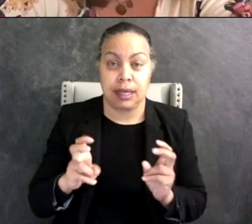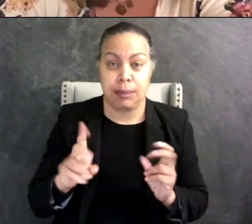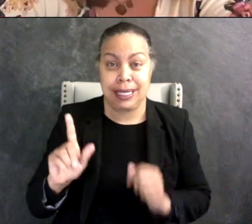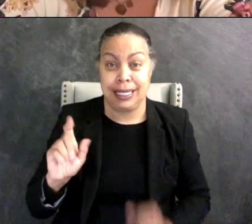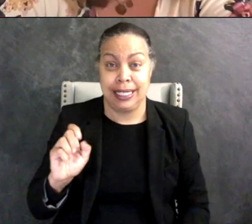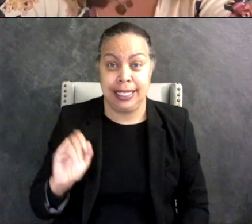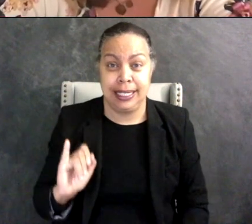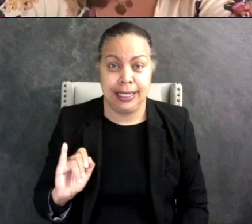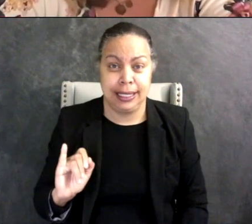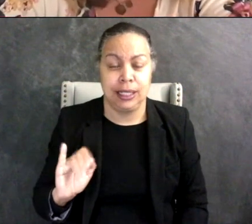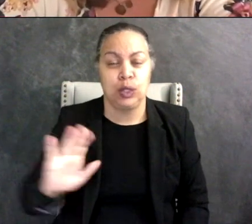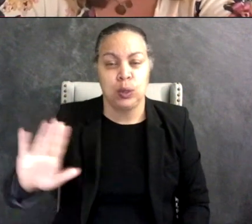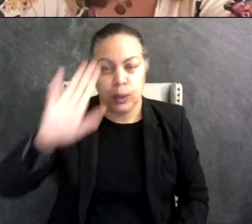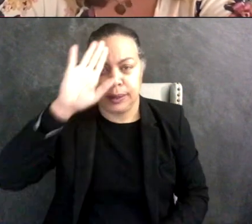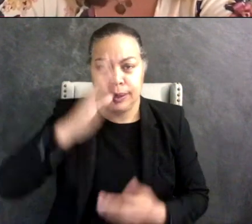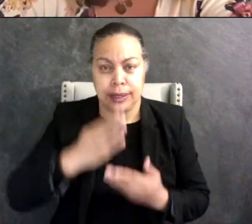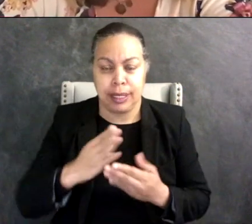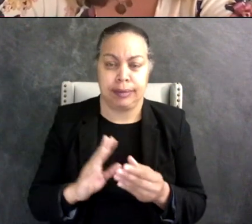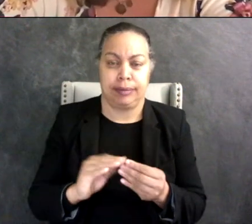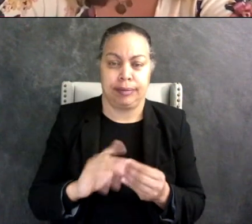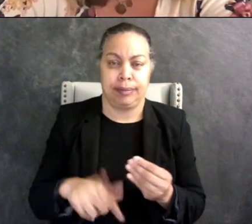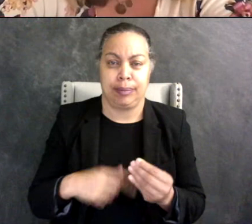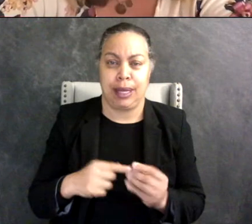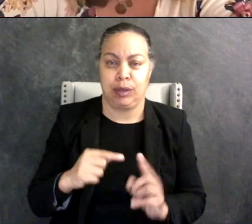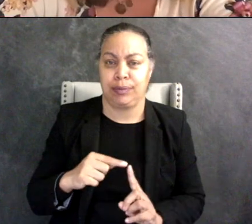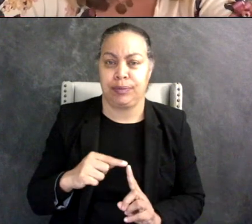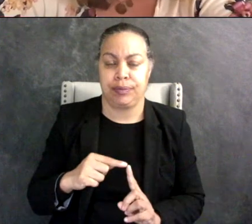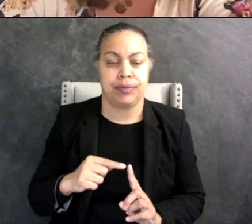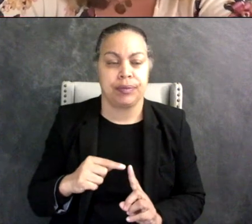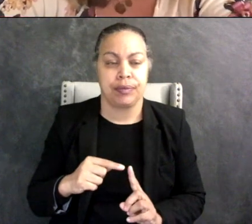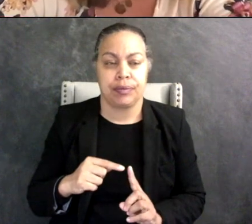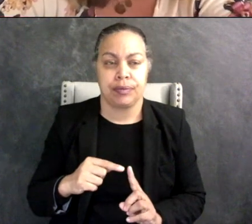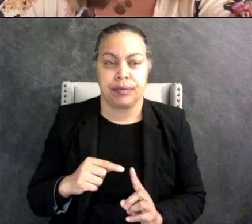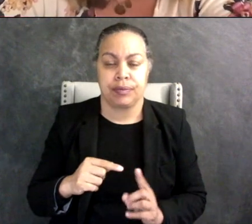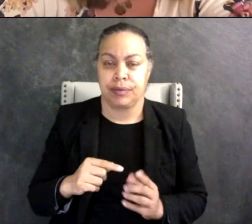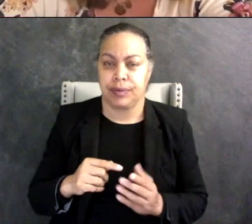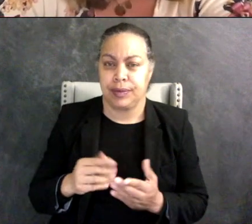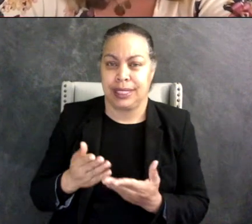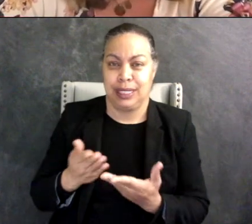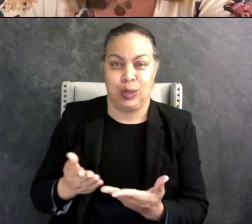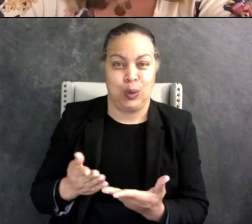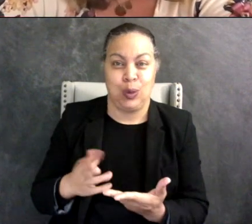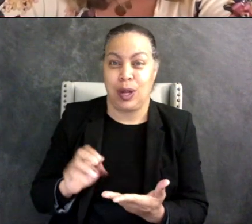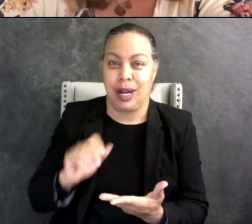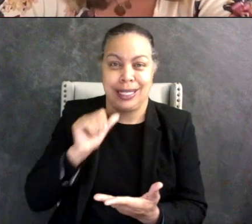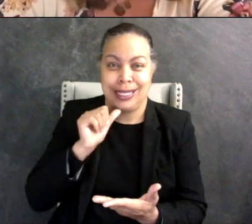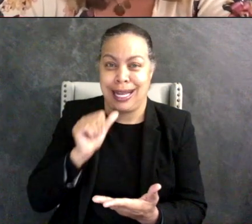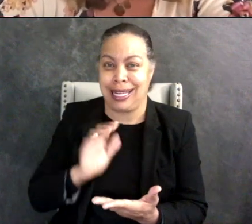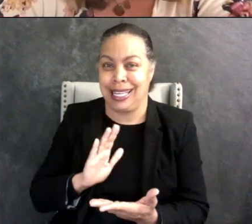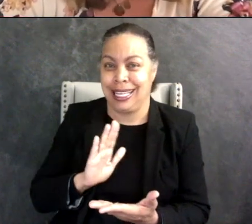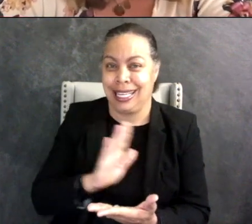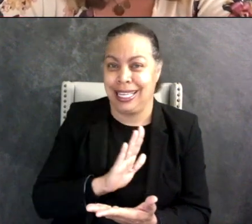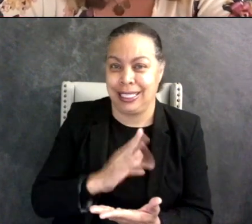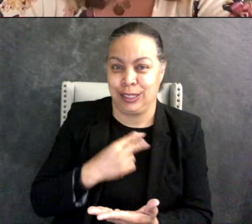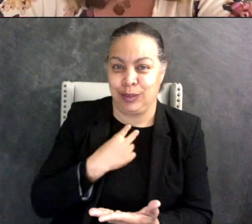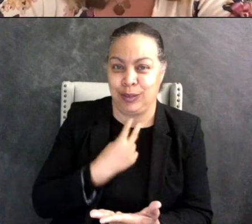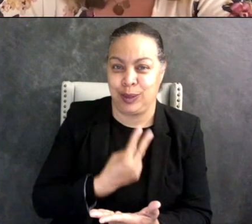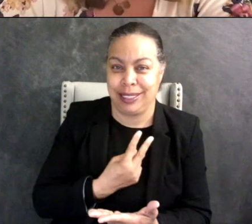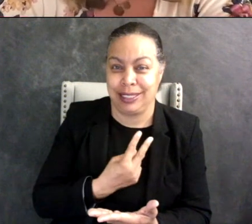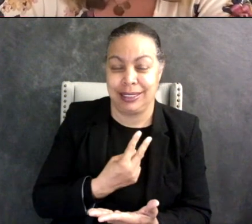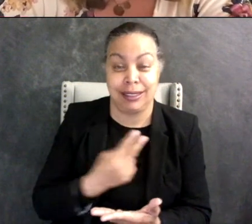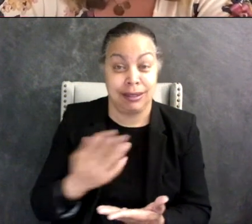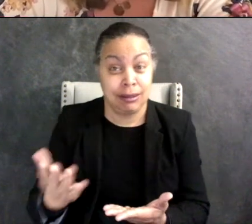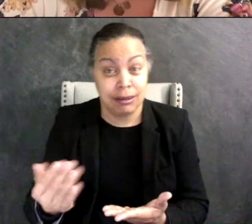your son talks about is that you are not his voice so do you want to go into that more with us and